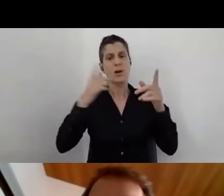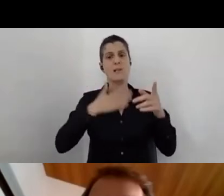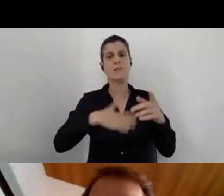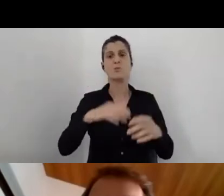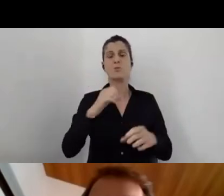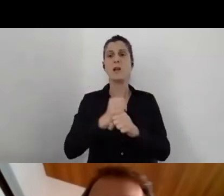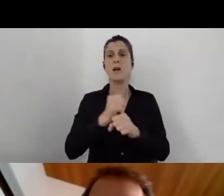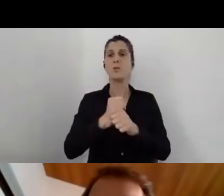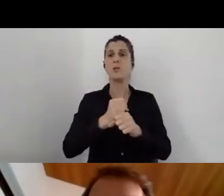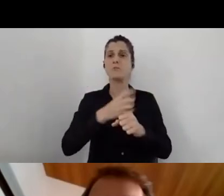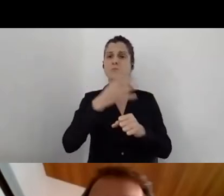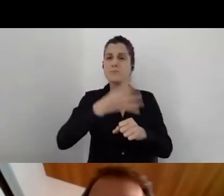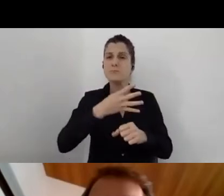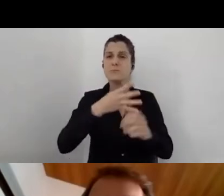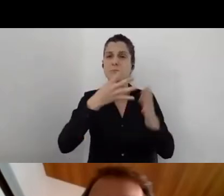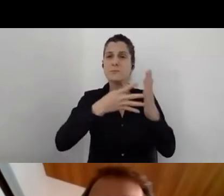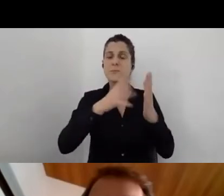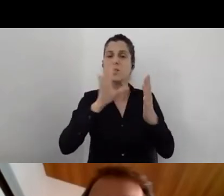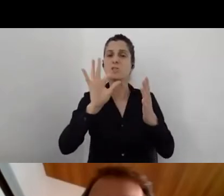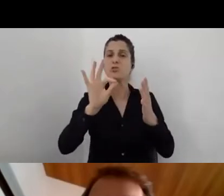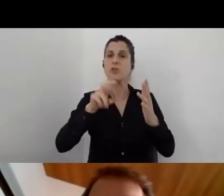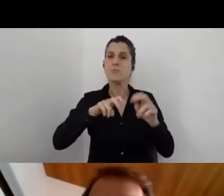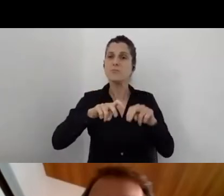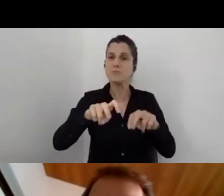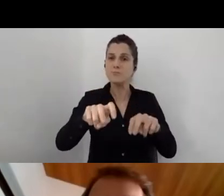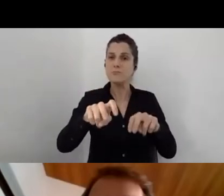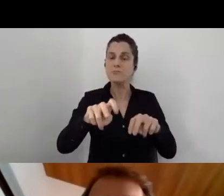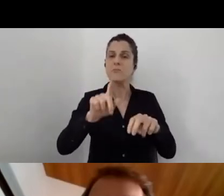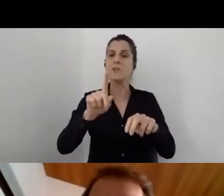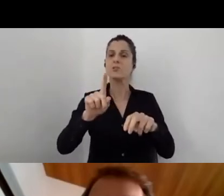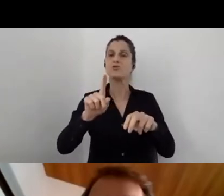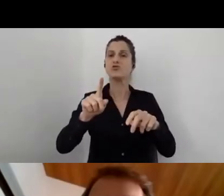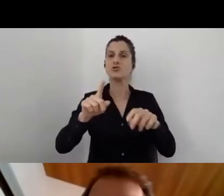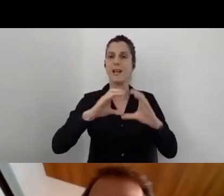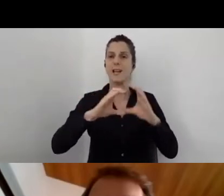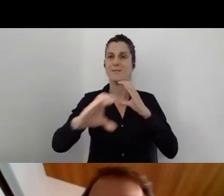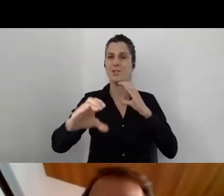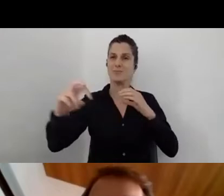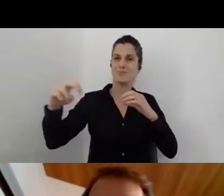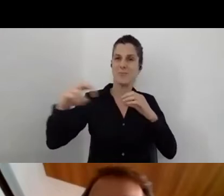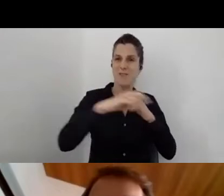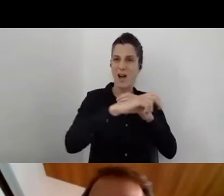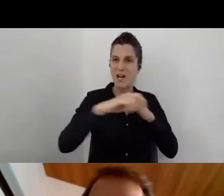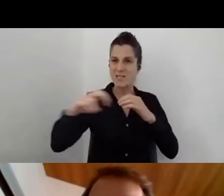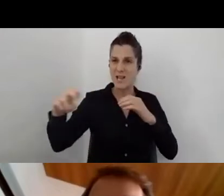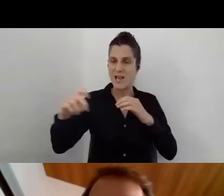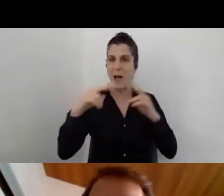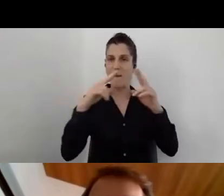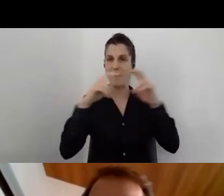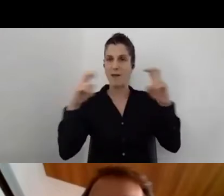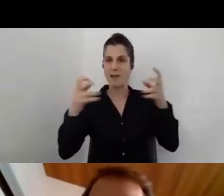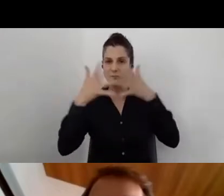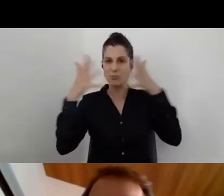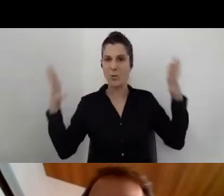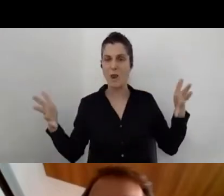of pedestrians and crossroads in a very big city in the center of Israel,